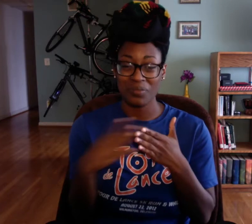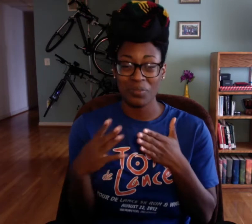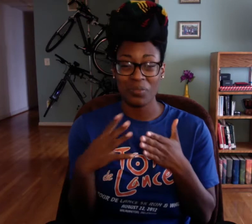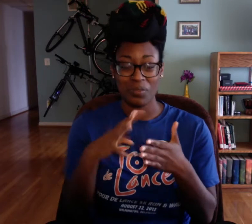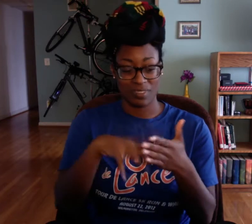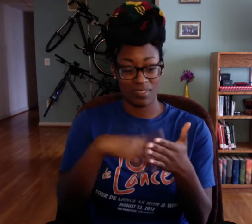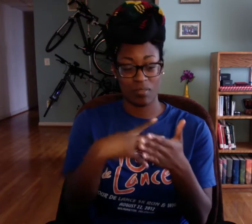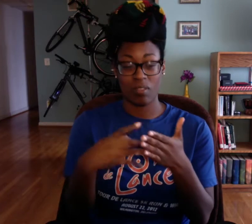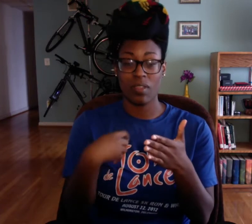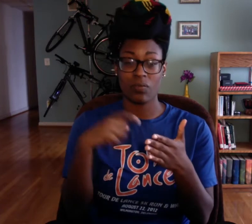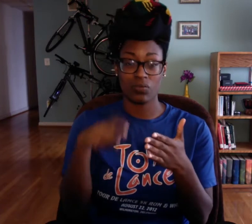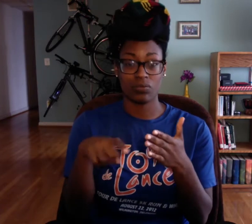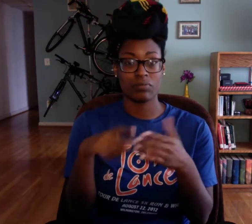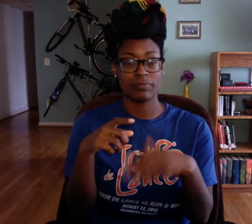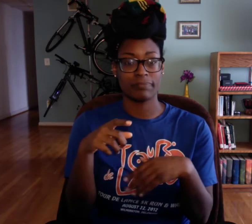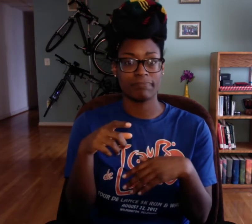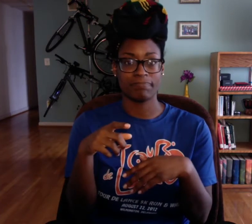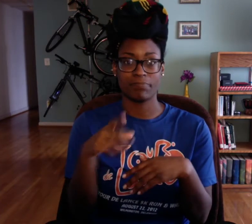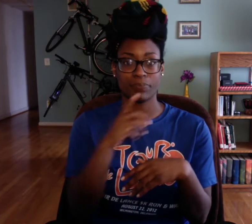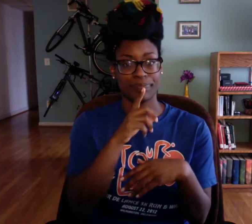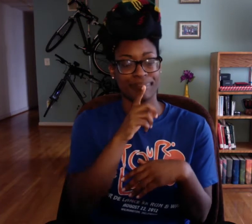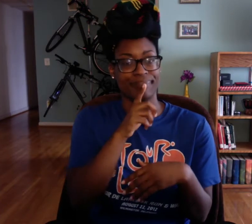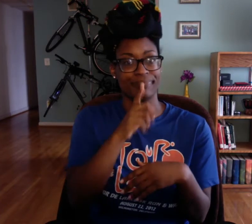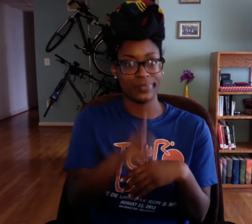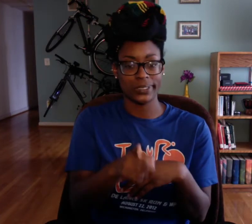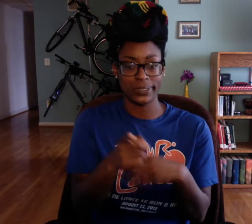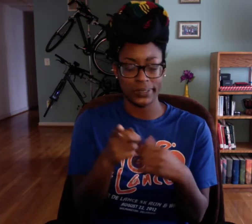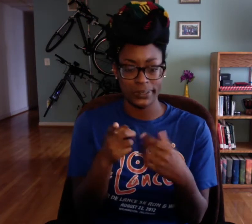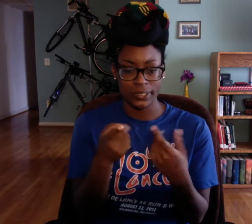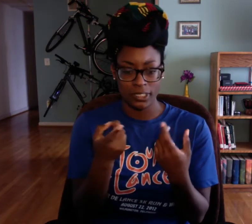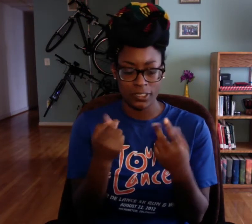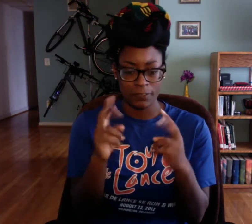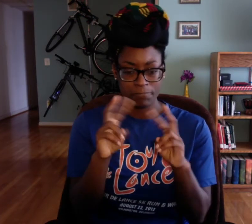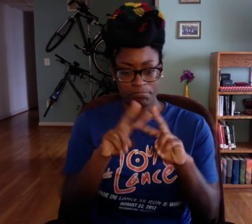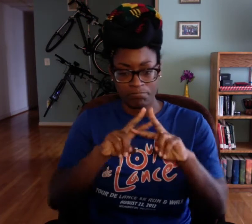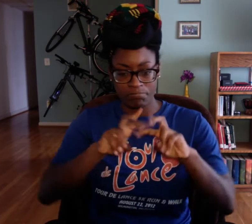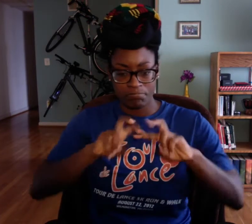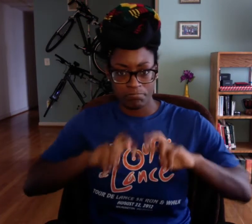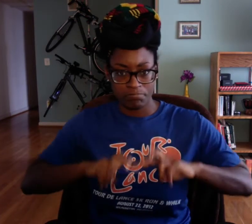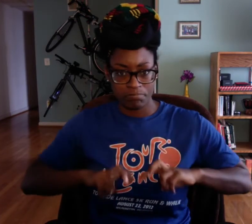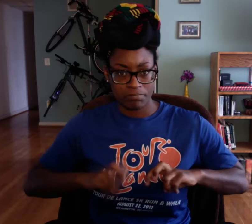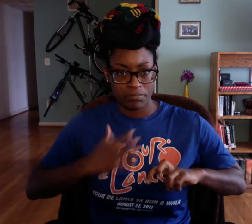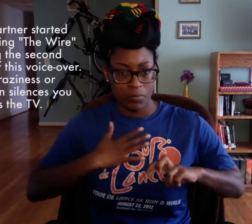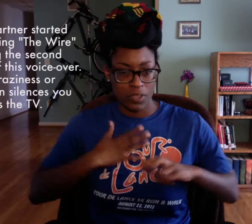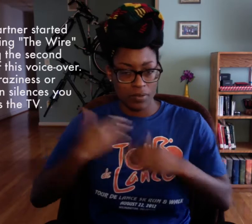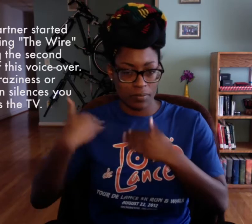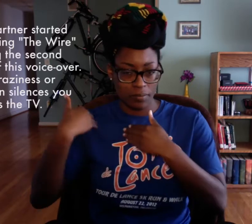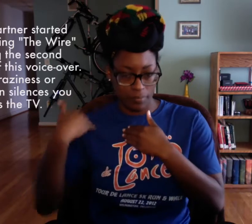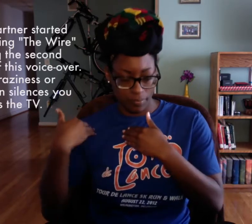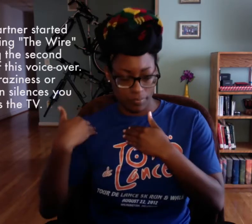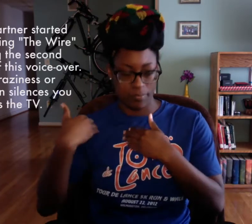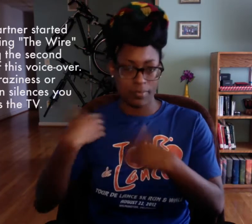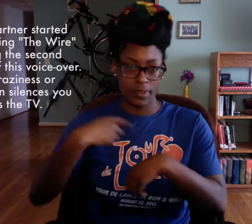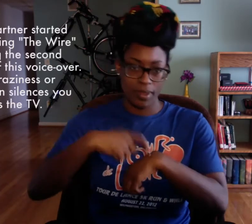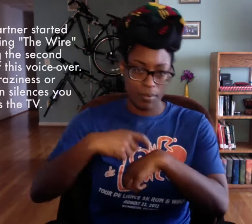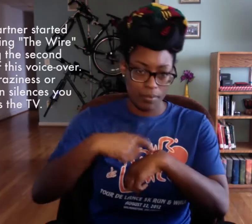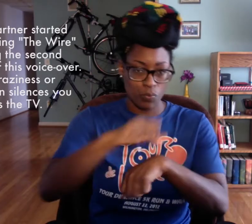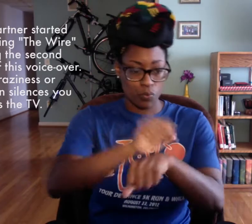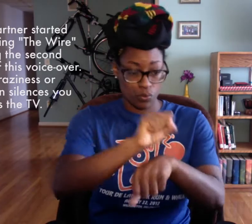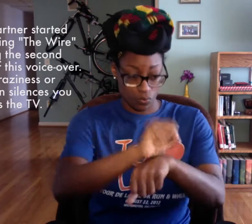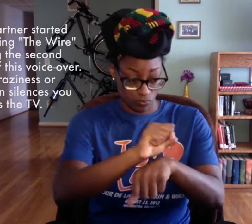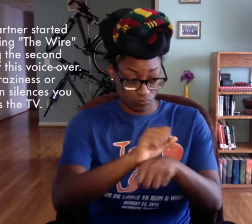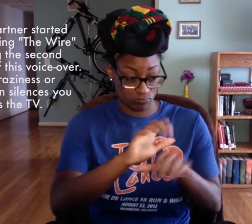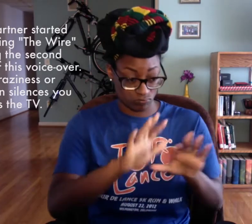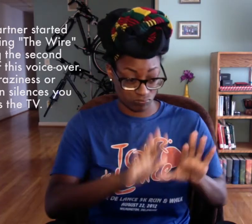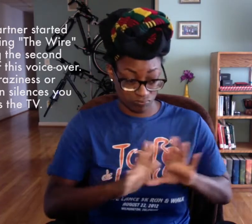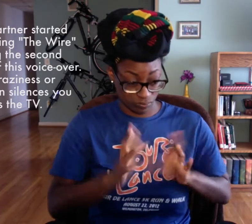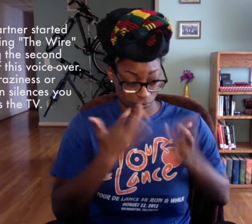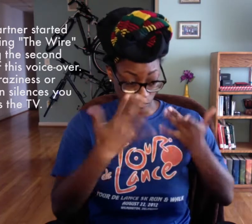I'm gonna have to seriously sit down look at my schedule and say okay, let me make sure